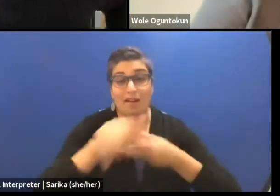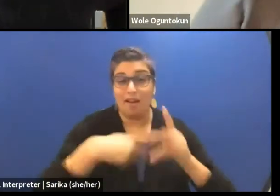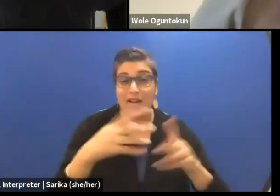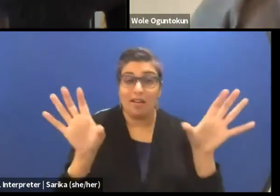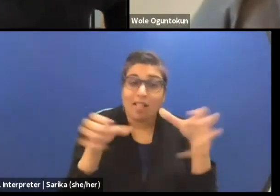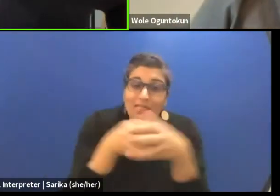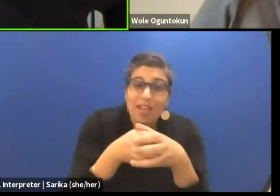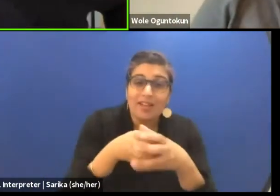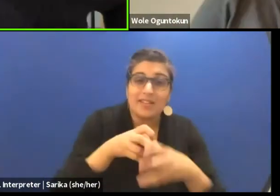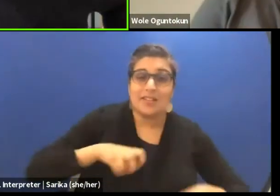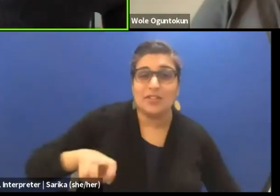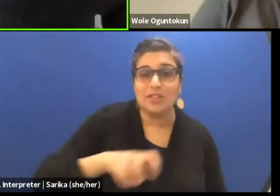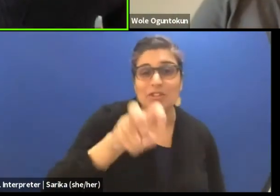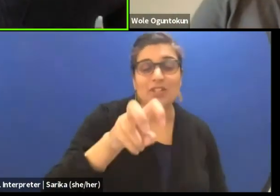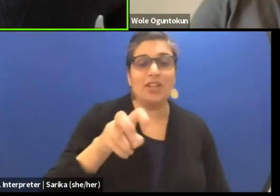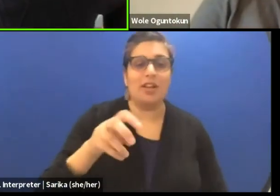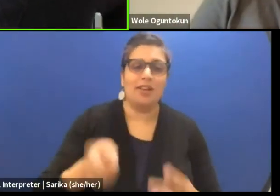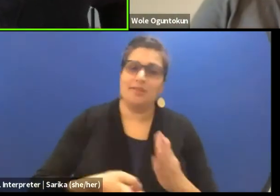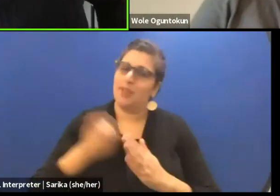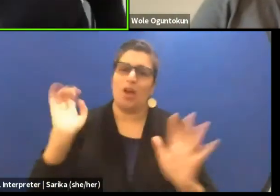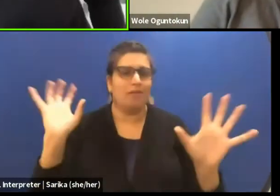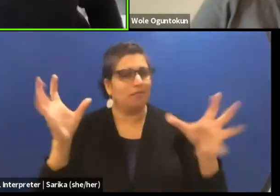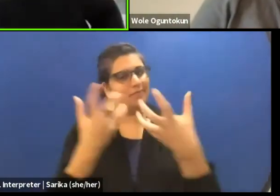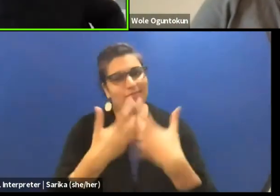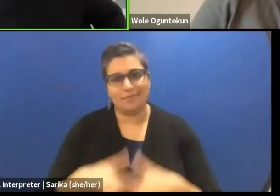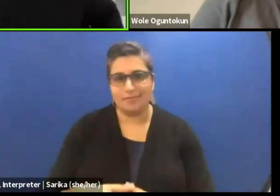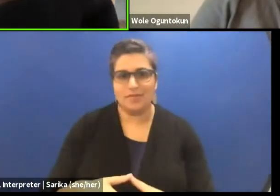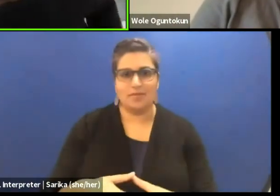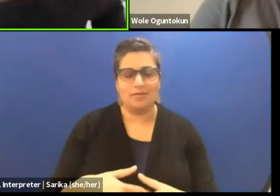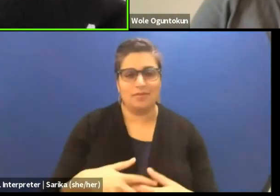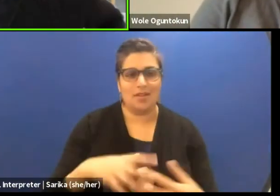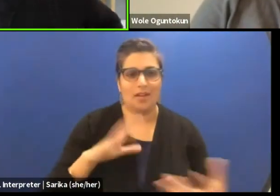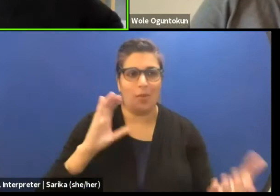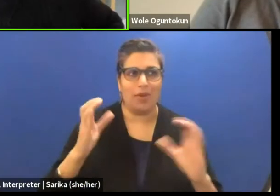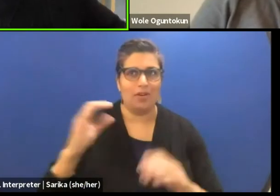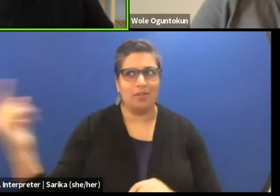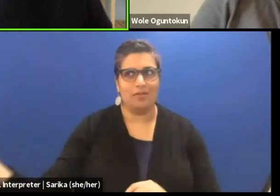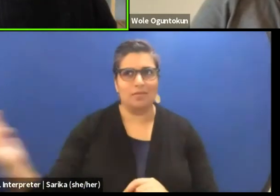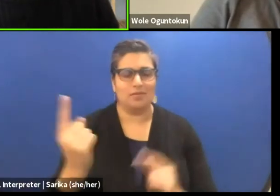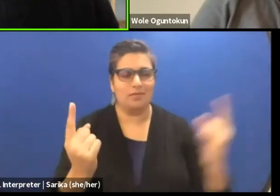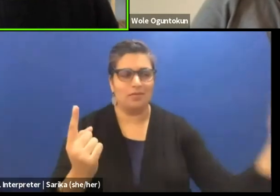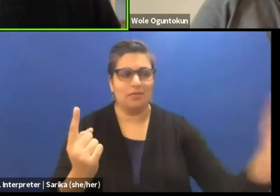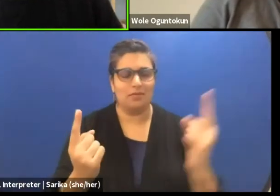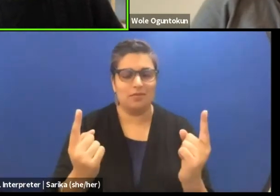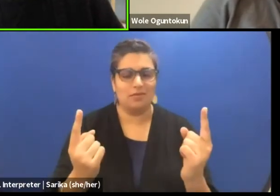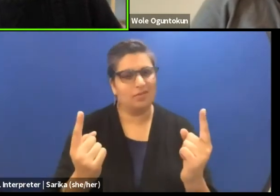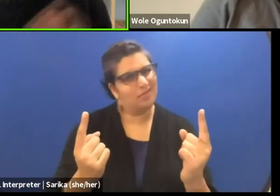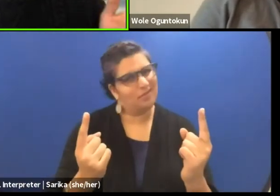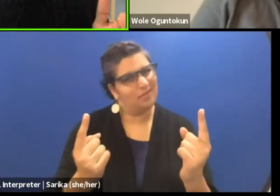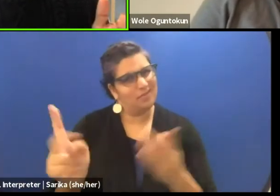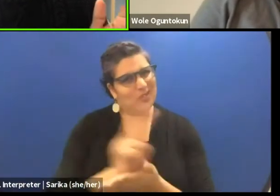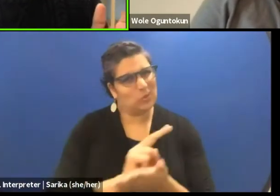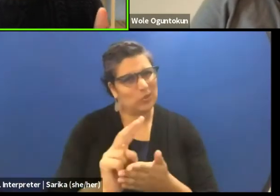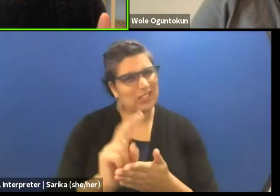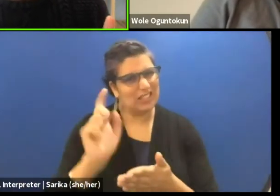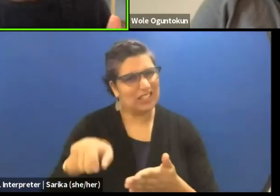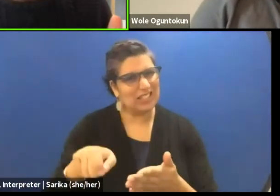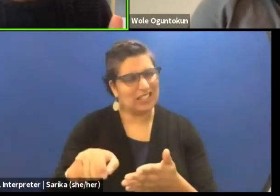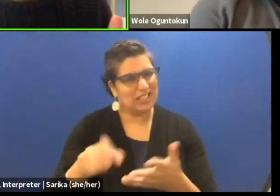can automatically come together versus just having someone to come on and then in two weeks you have to produce something,